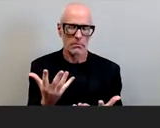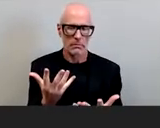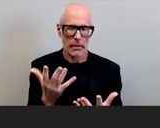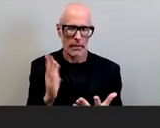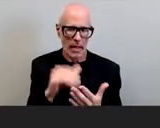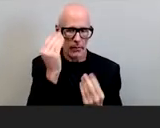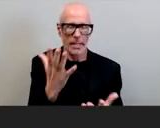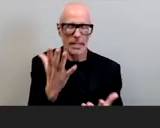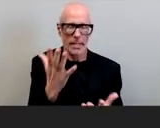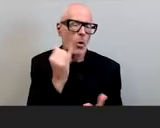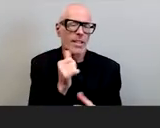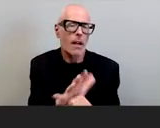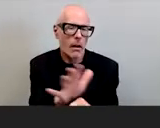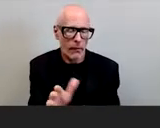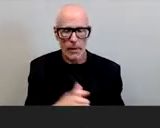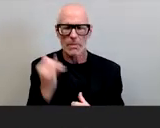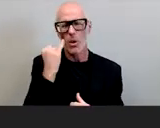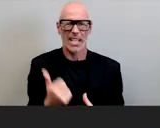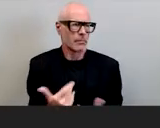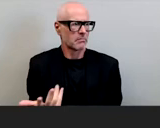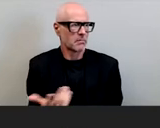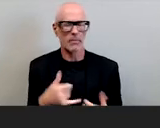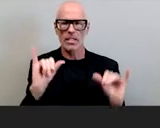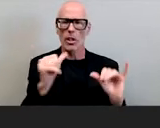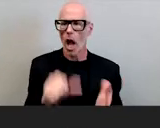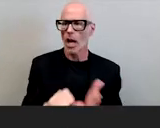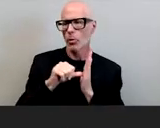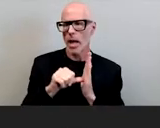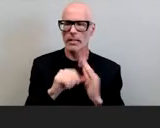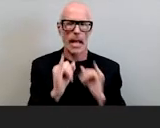all right like some of you may be like yeah i'm not impressed by the interviewing of 12 000 people